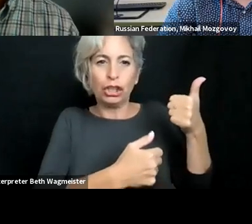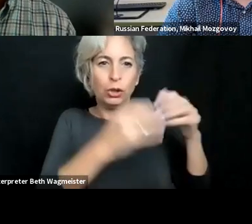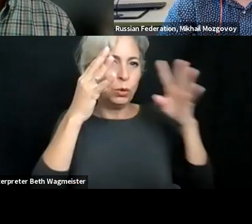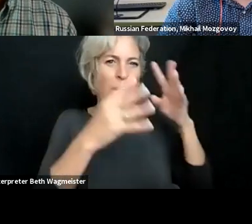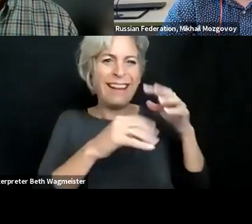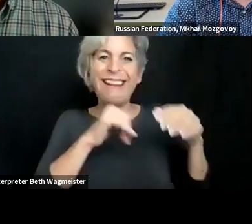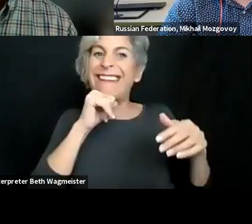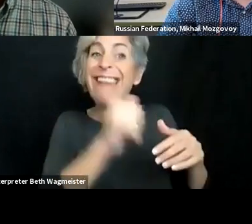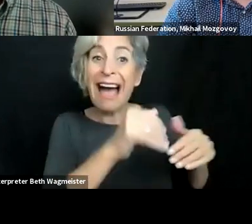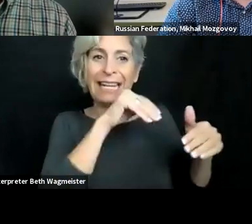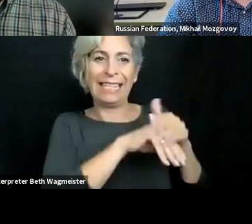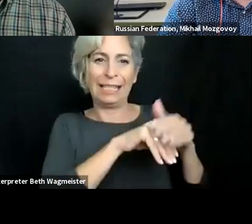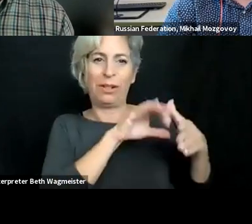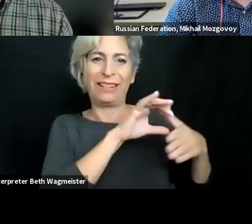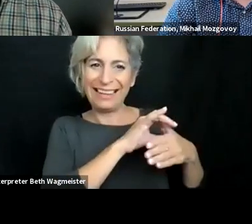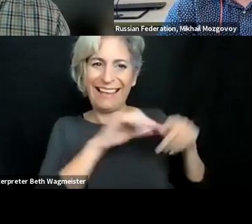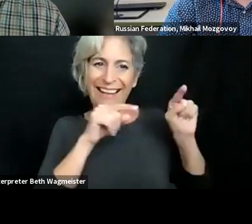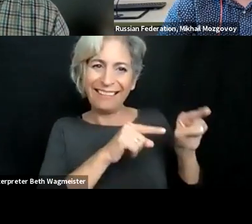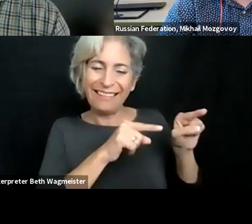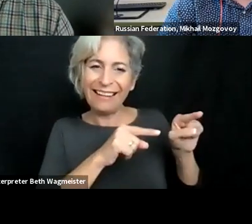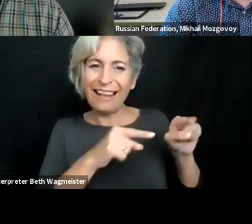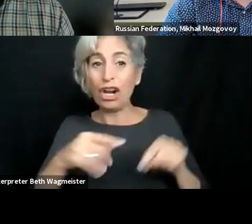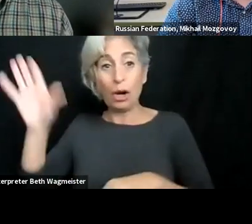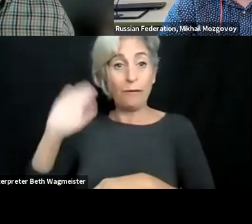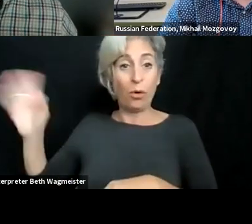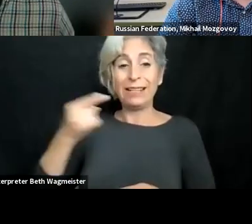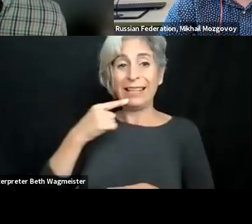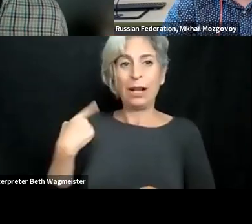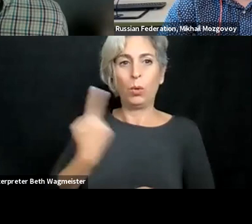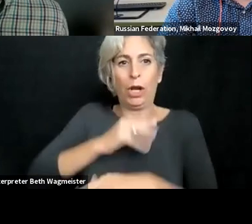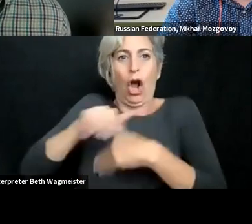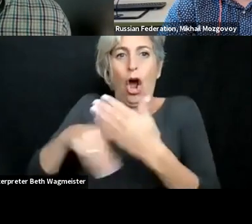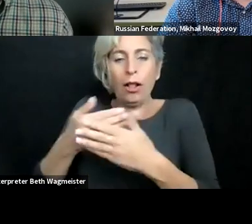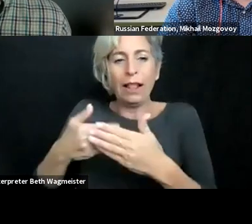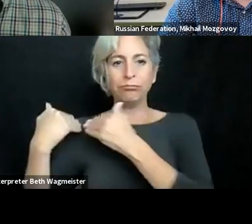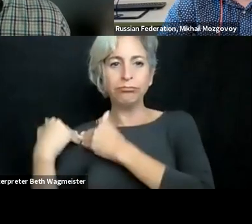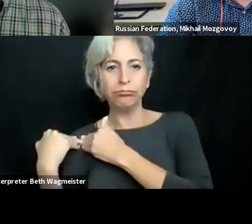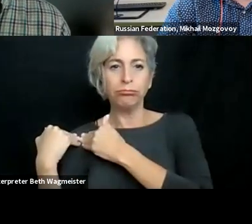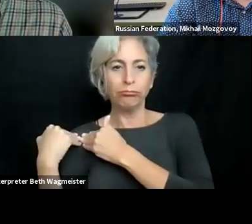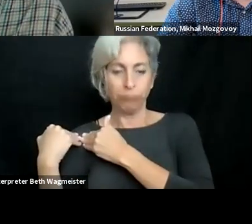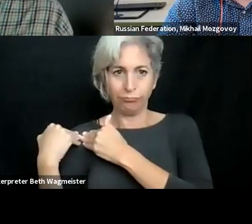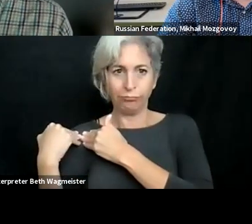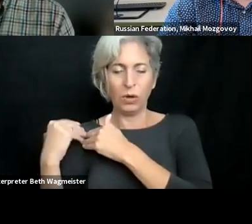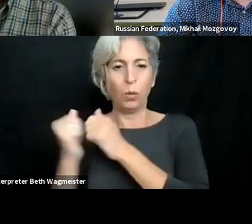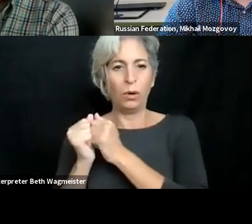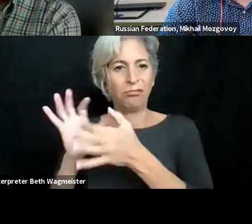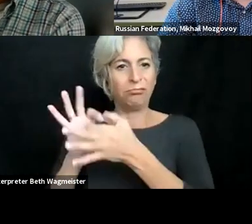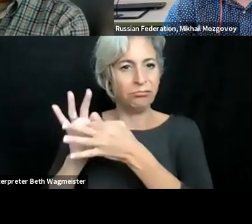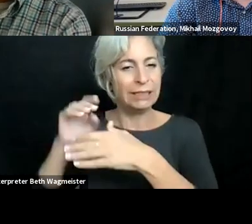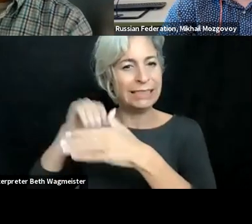easier to create accessible content and harder to create inaccessible content. Earlier I said we